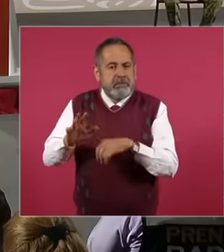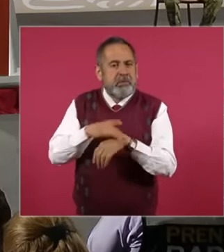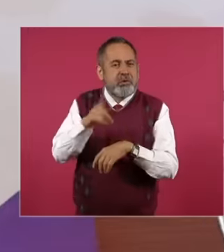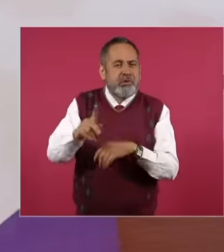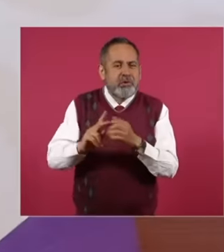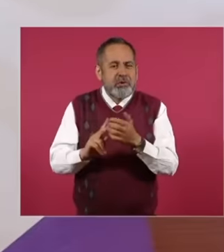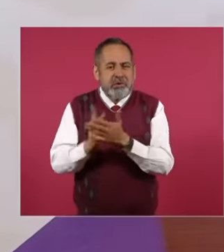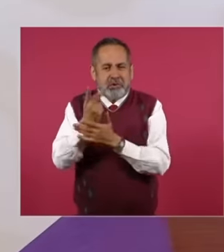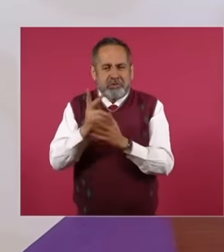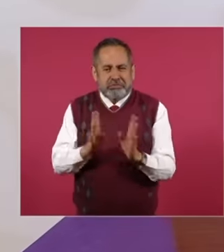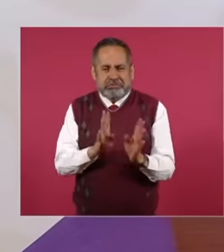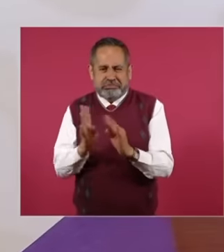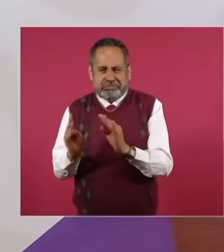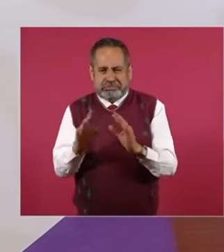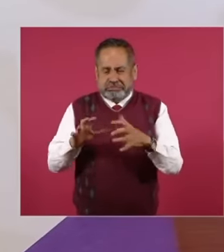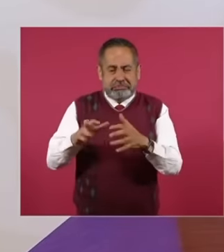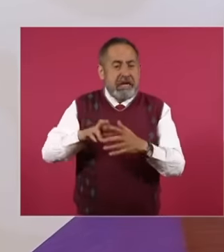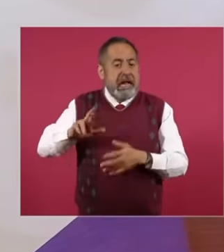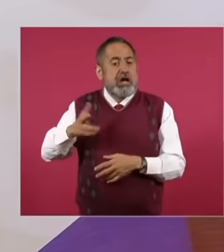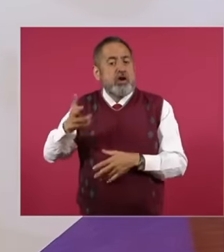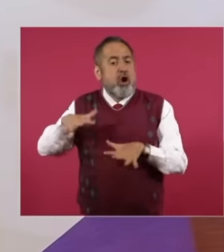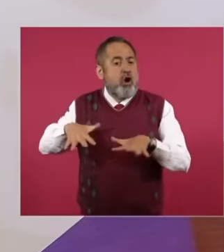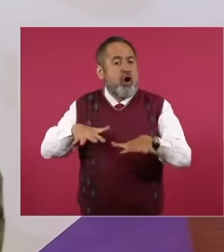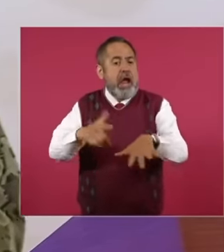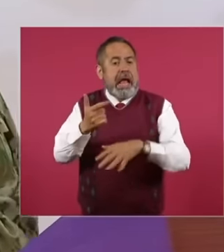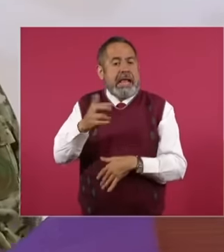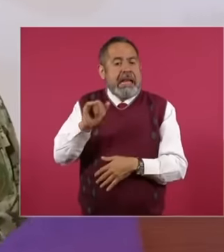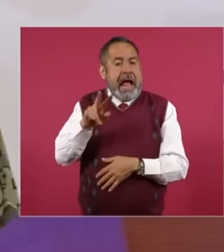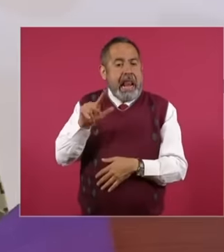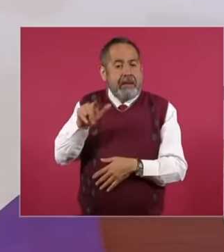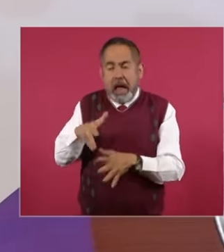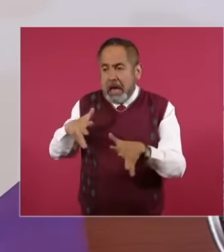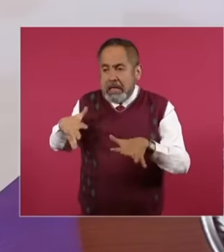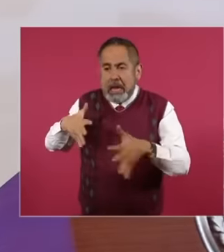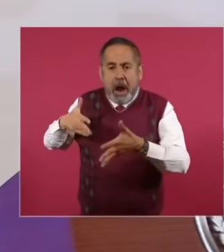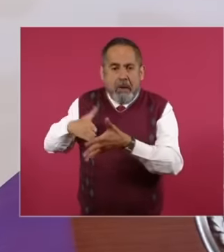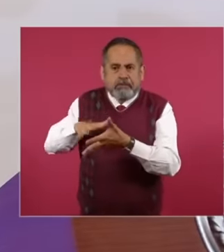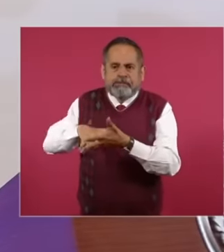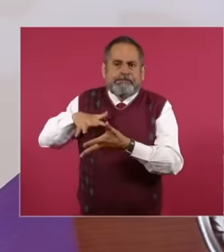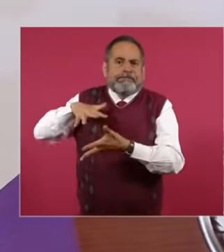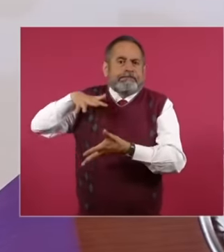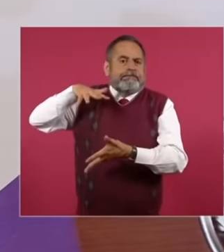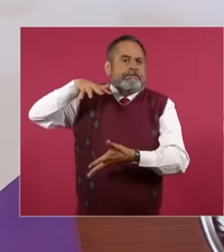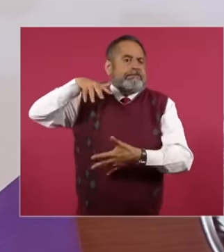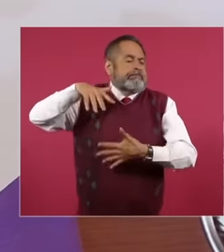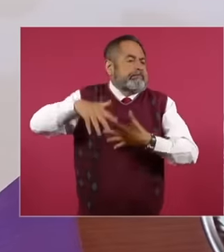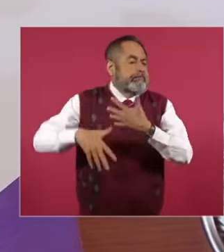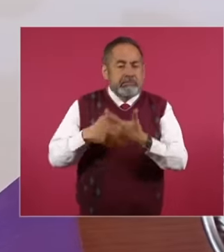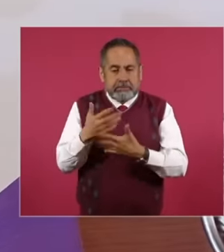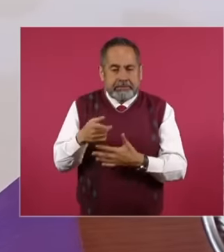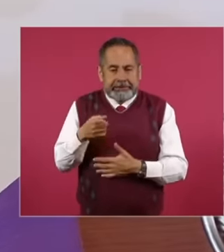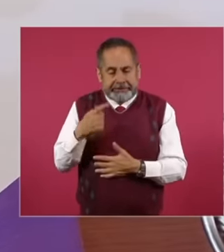of the Oralba River, one of the largest in the State of Tabasco at the national level, a program was implemented